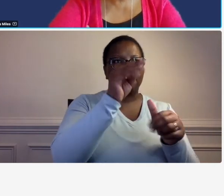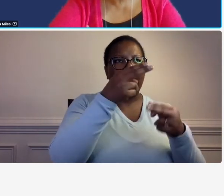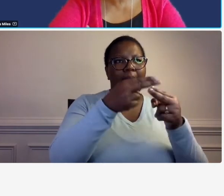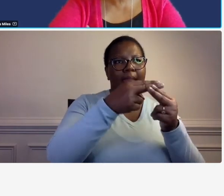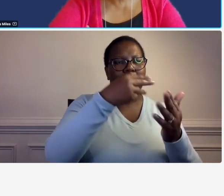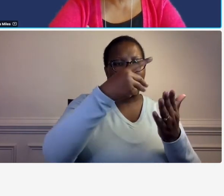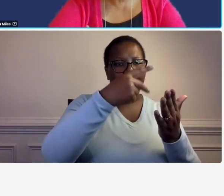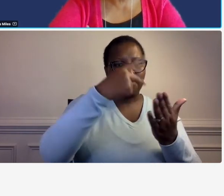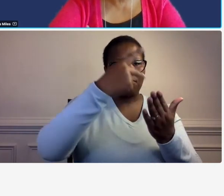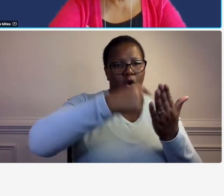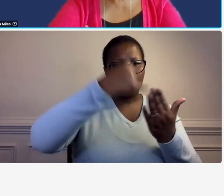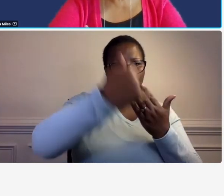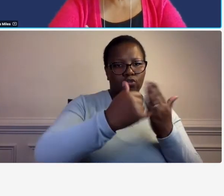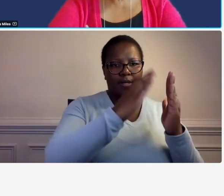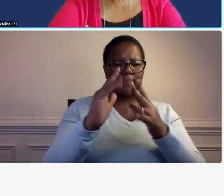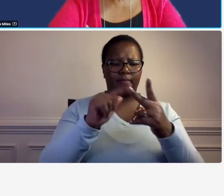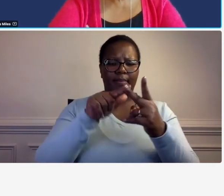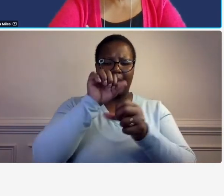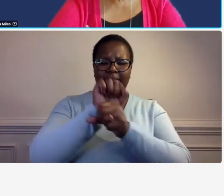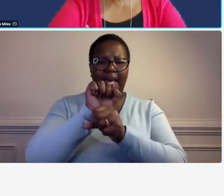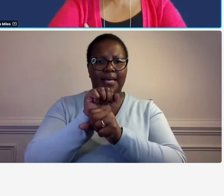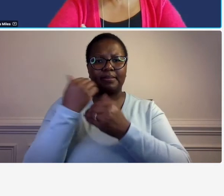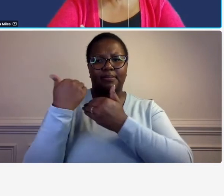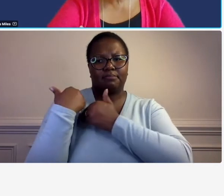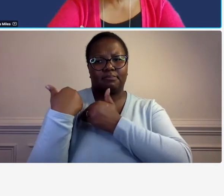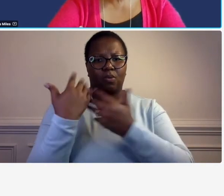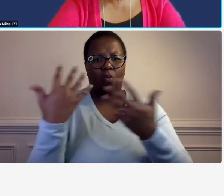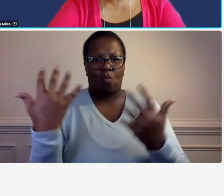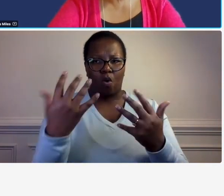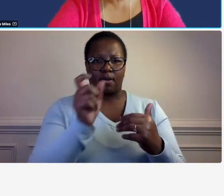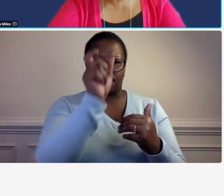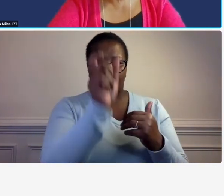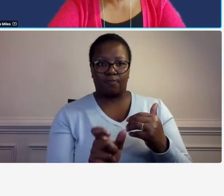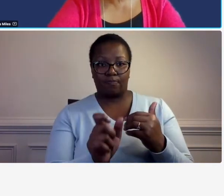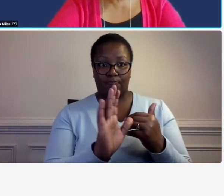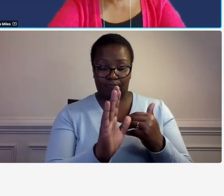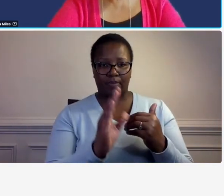the second column is task so you can record not only your hours that you're you're working